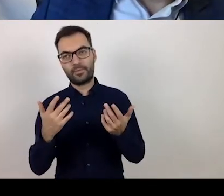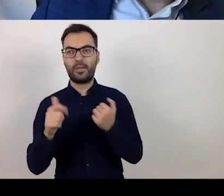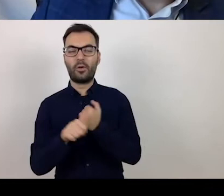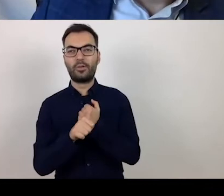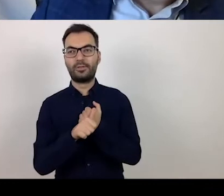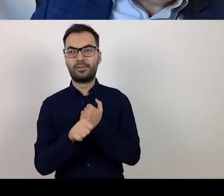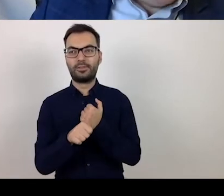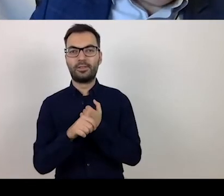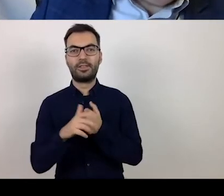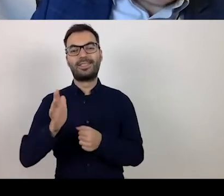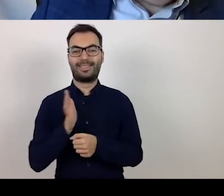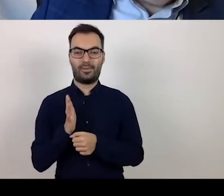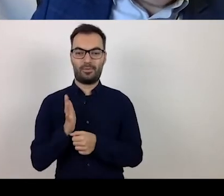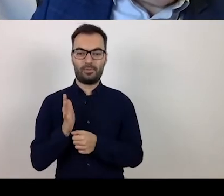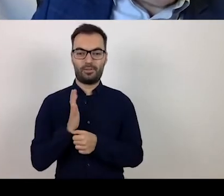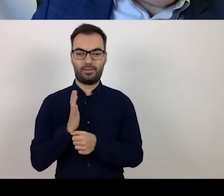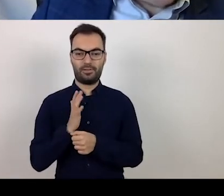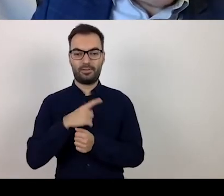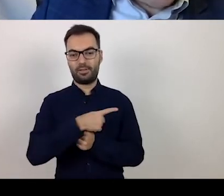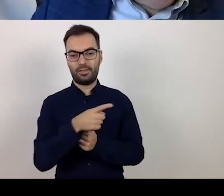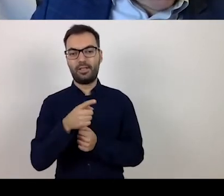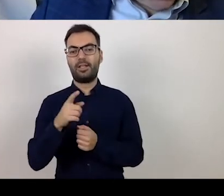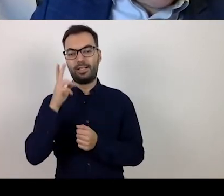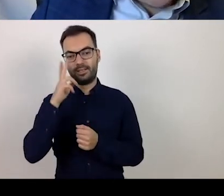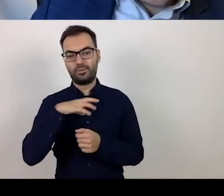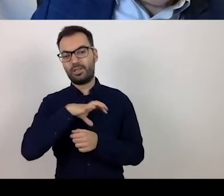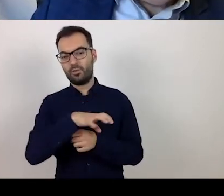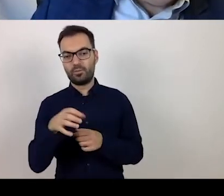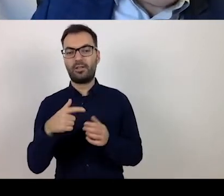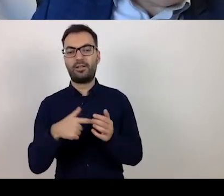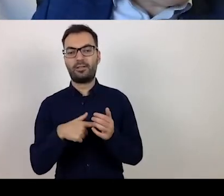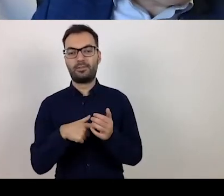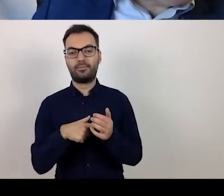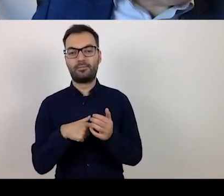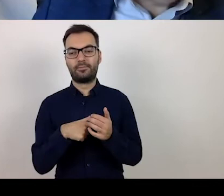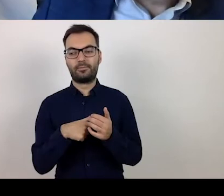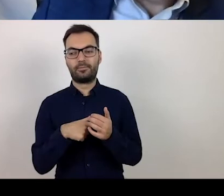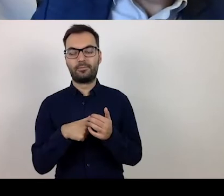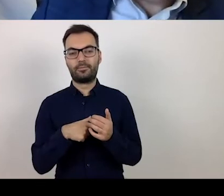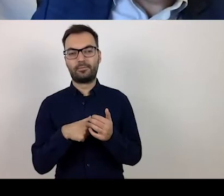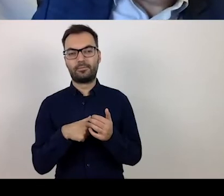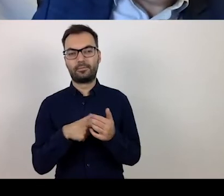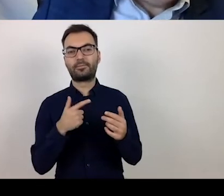as a safeguard for maintaining jobs